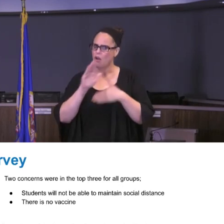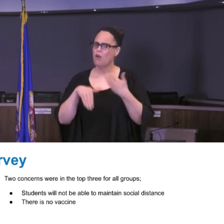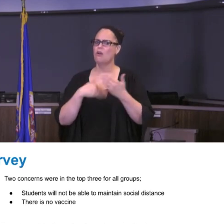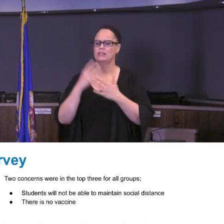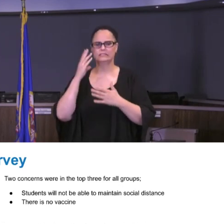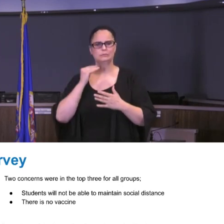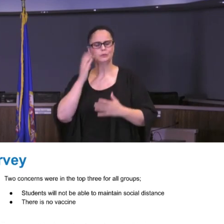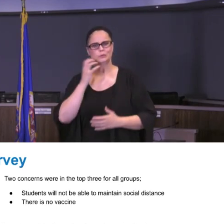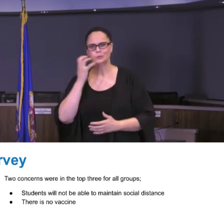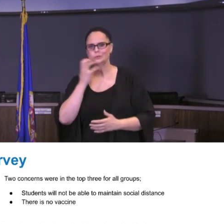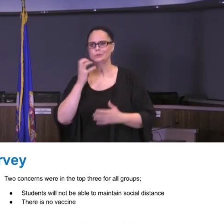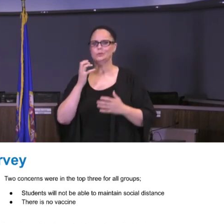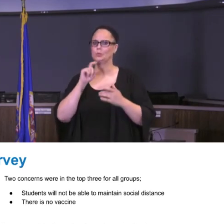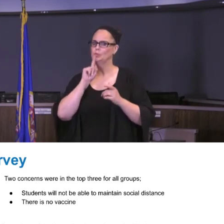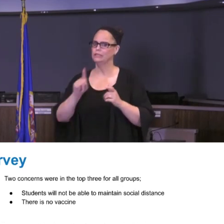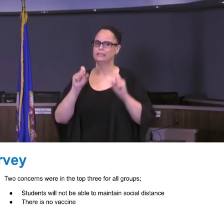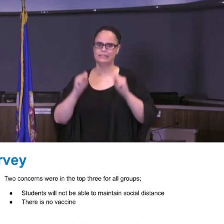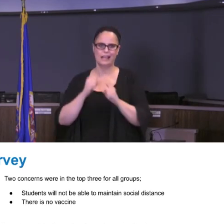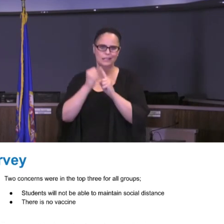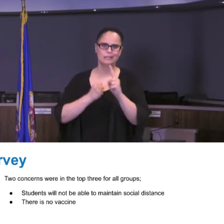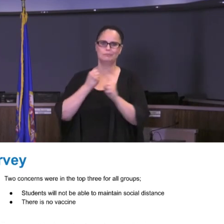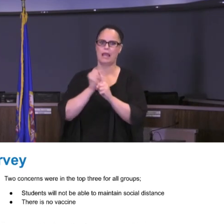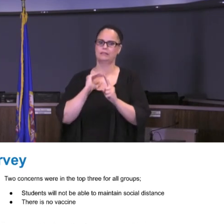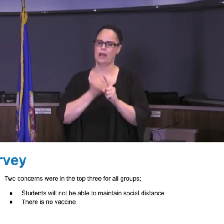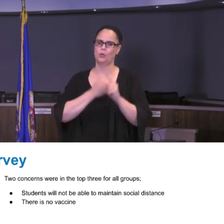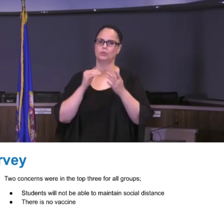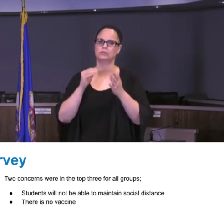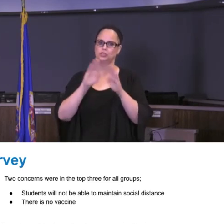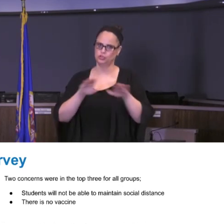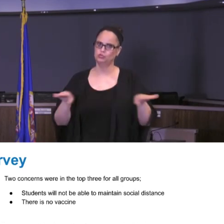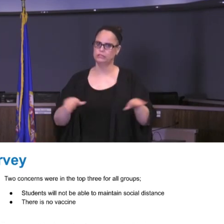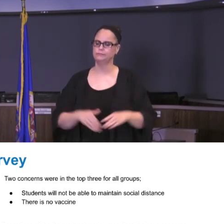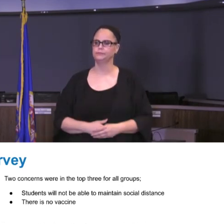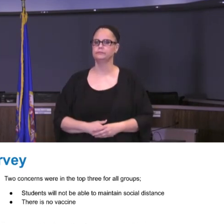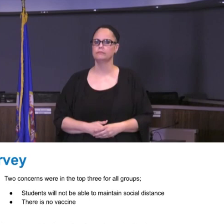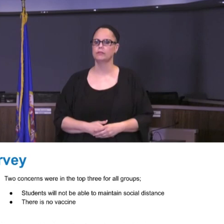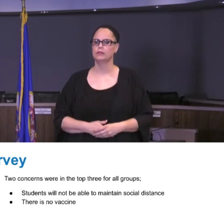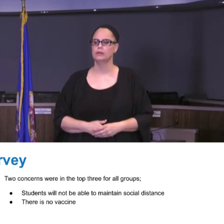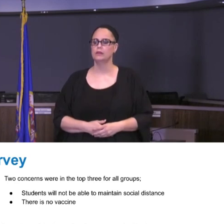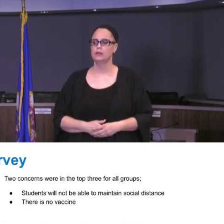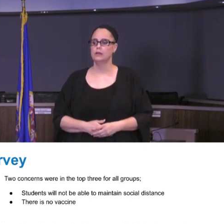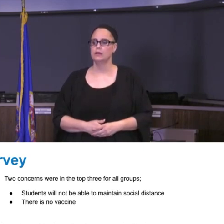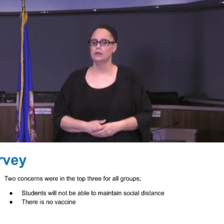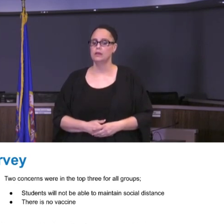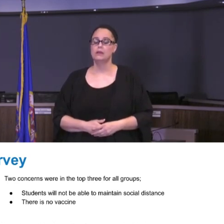impacts education of our children. Regardless of the instructional model, most staff have these